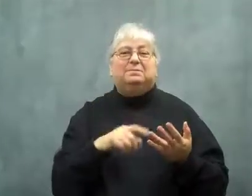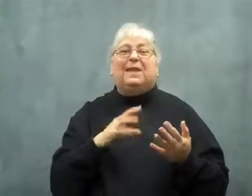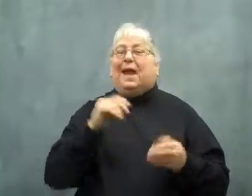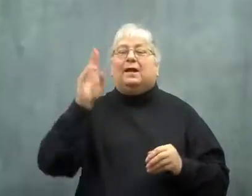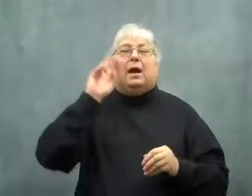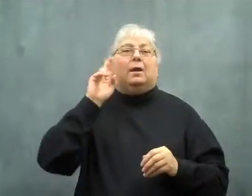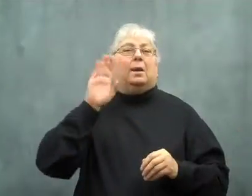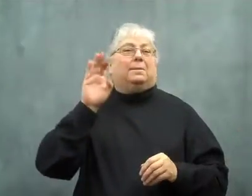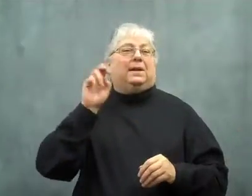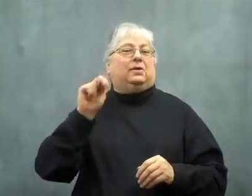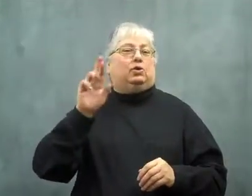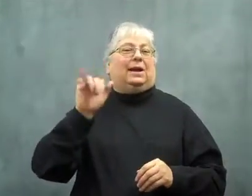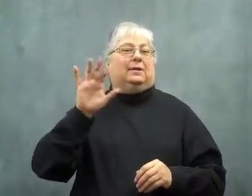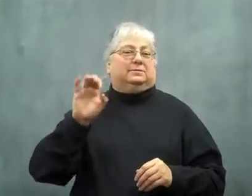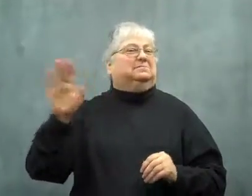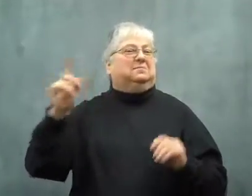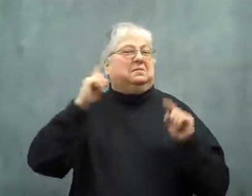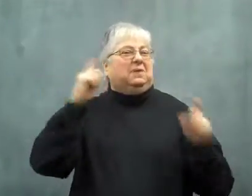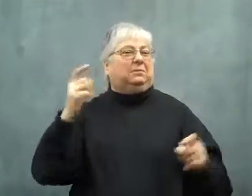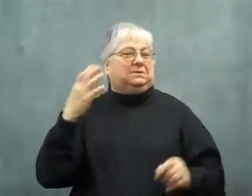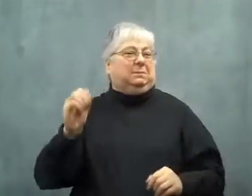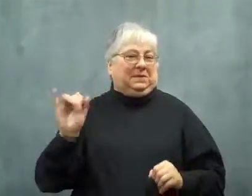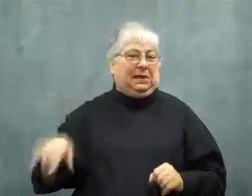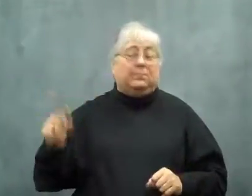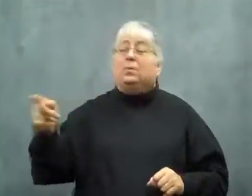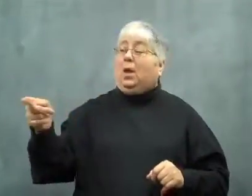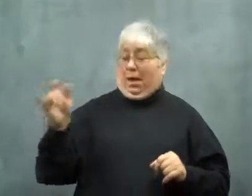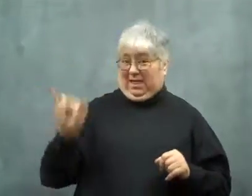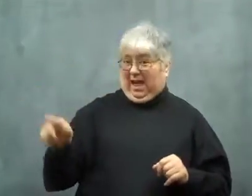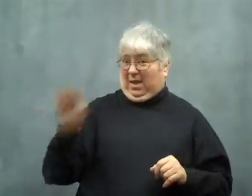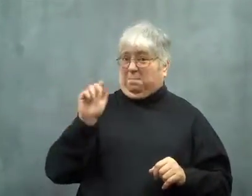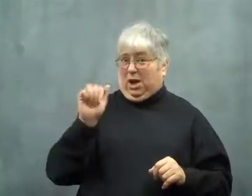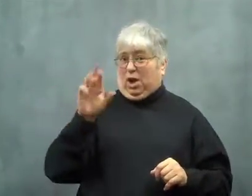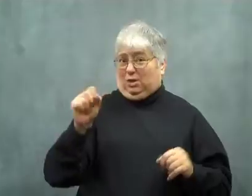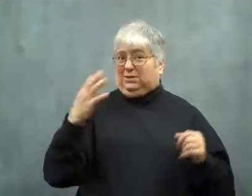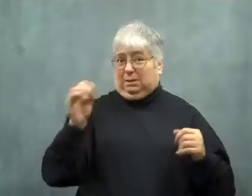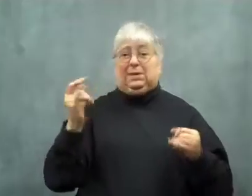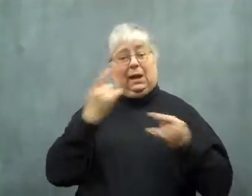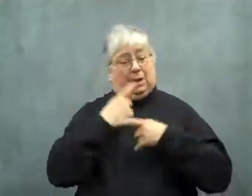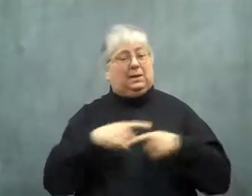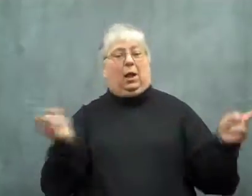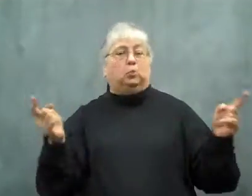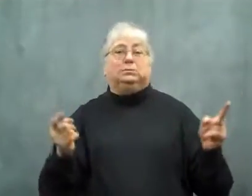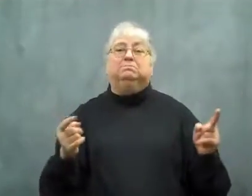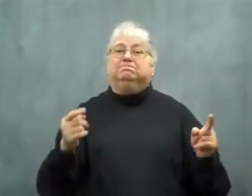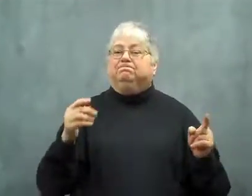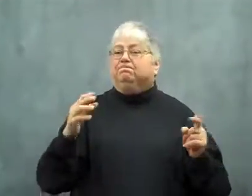and Uncle Ben's rice. It's a well known company.